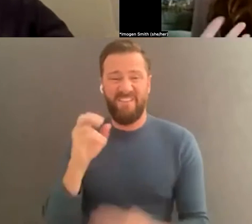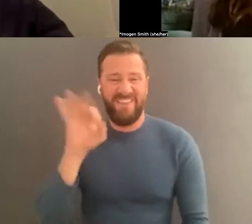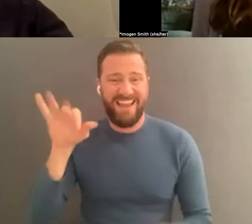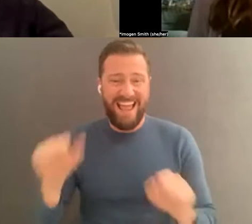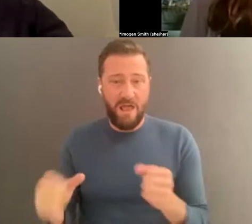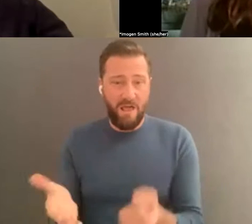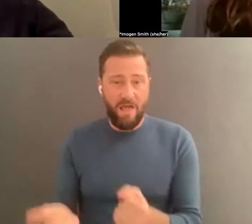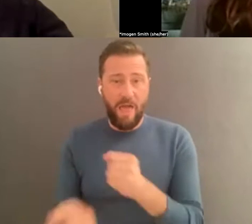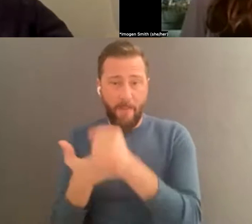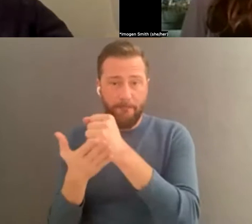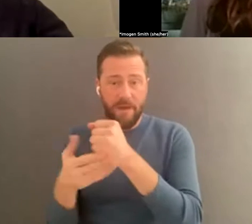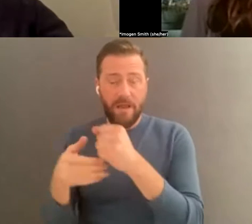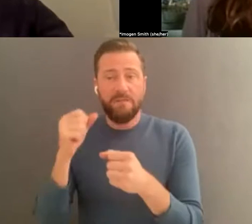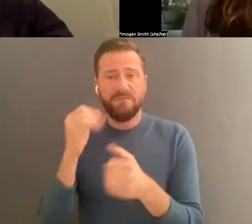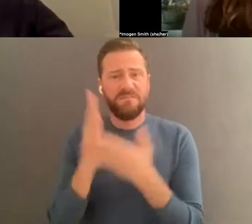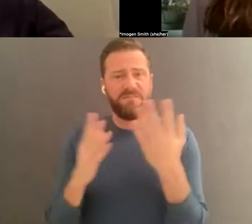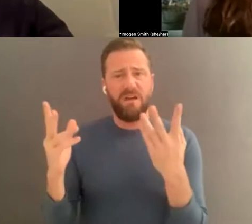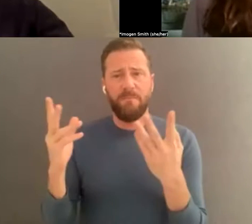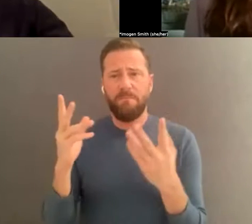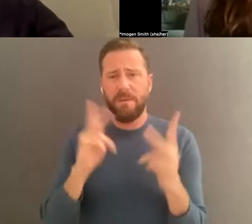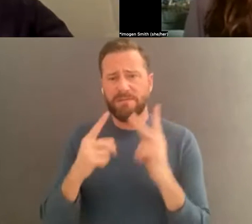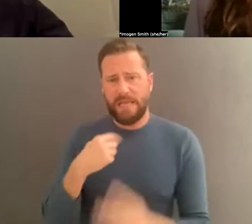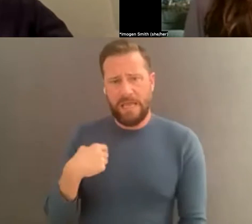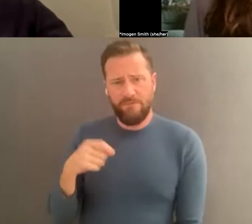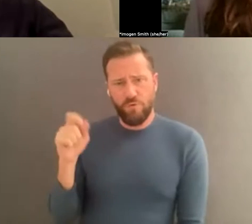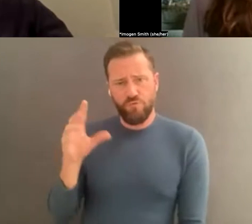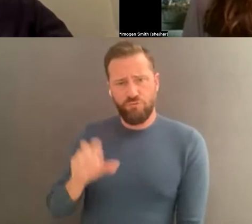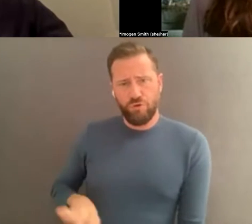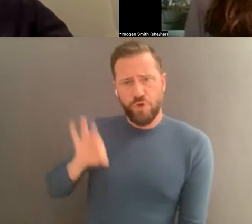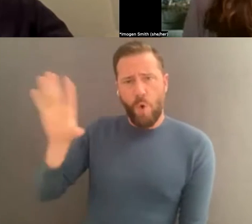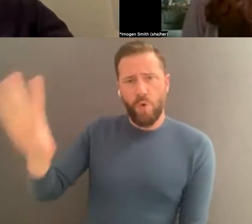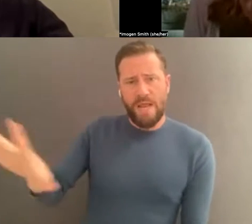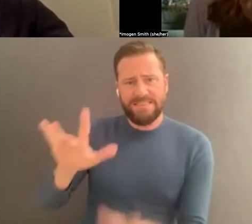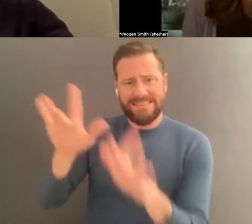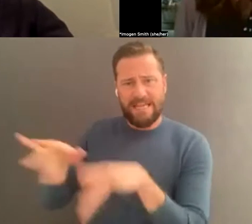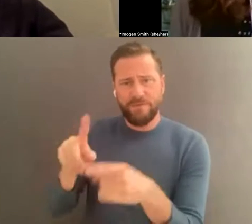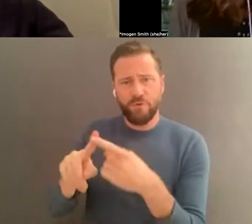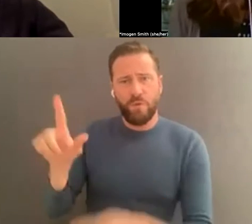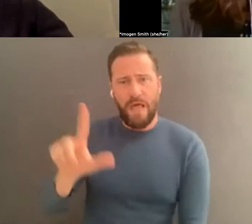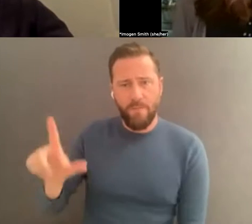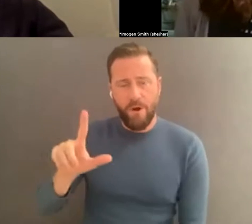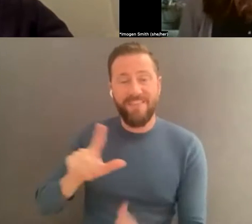donate your tapes to a library, they may be able to help with digitizing them and provide you with